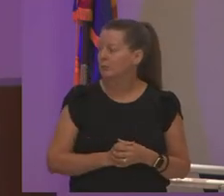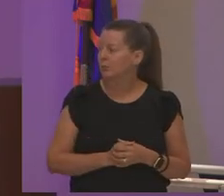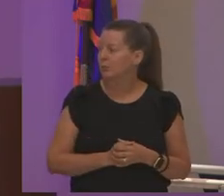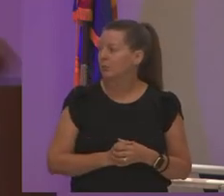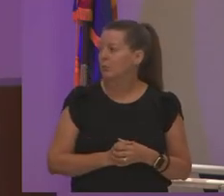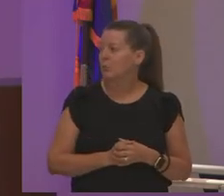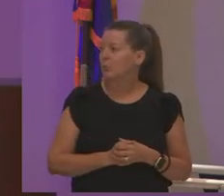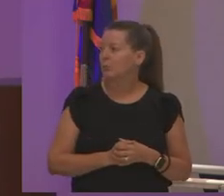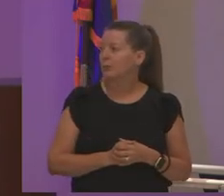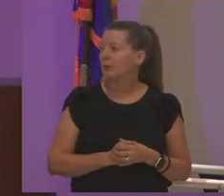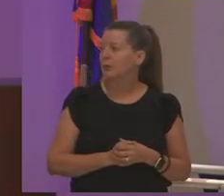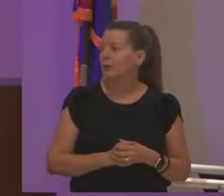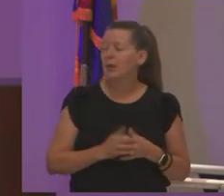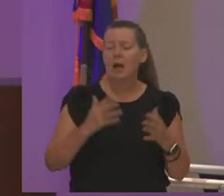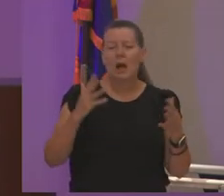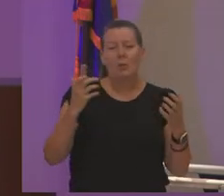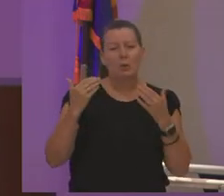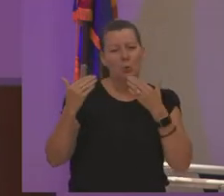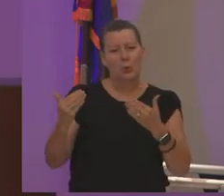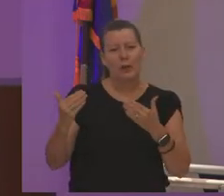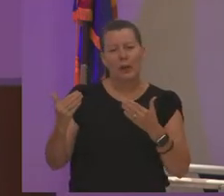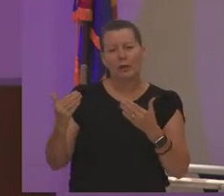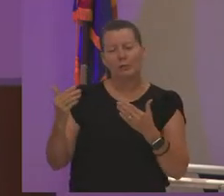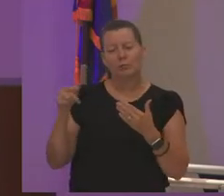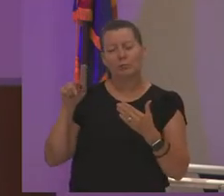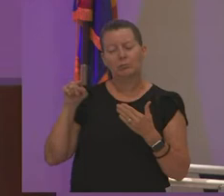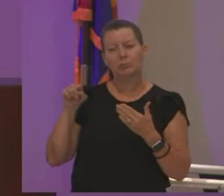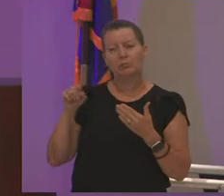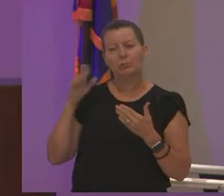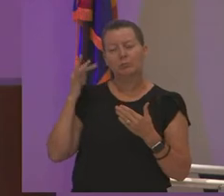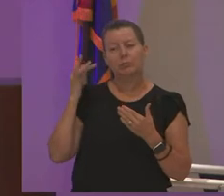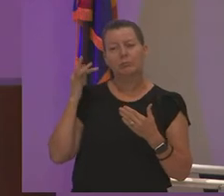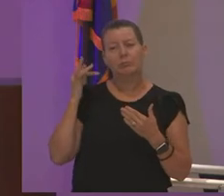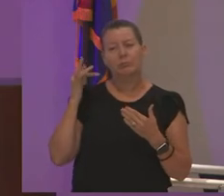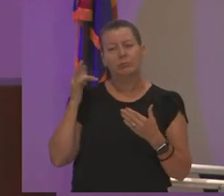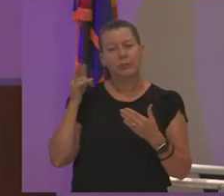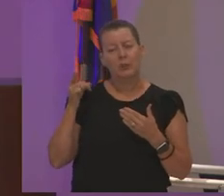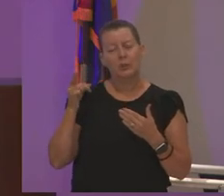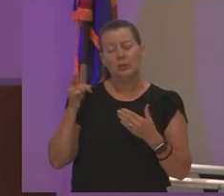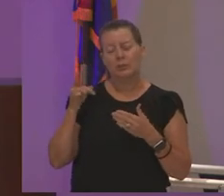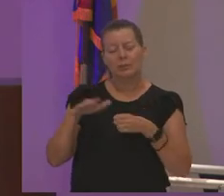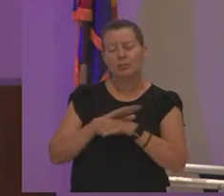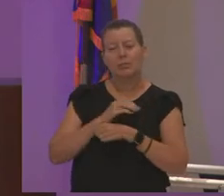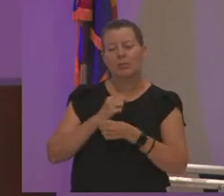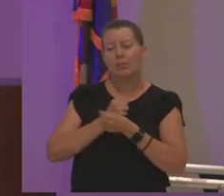i want to thank deanna because she embodies love and grace and humility